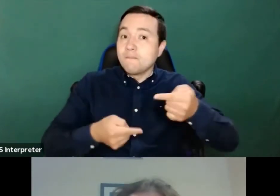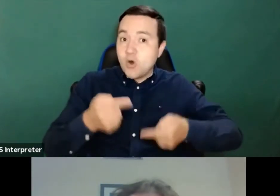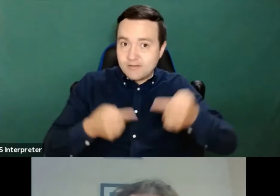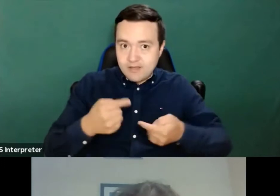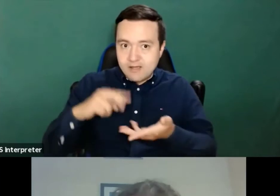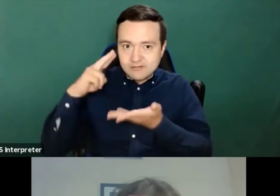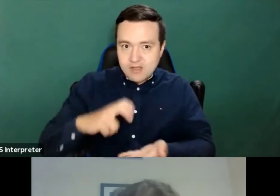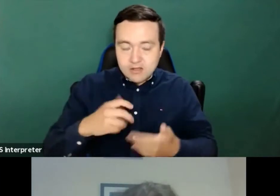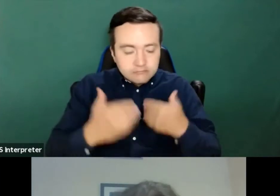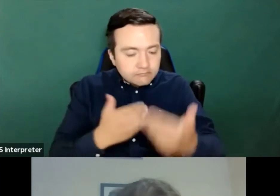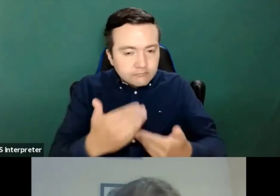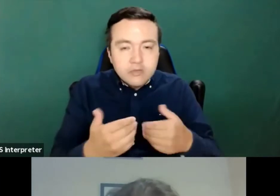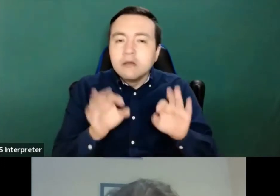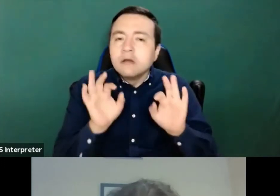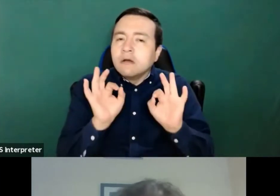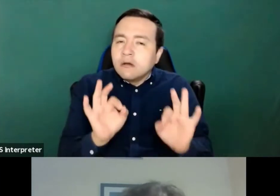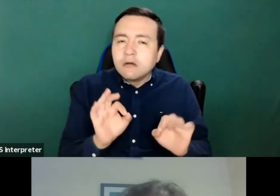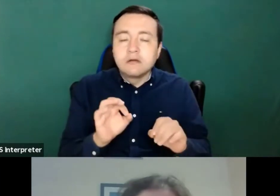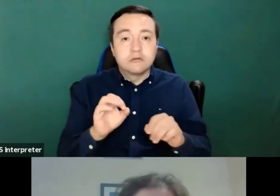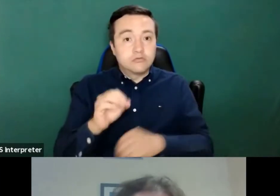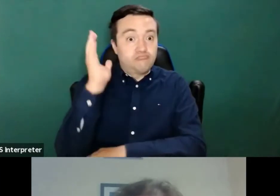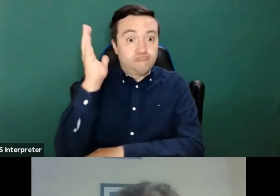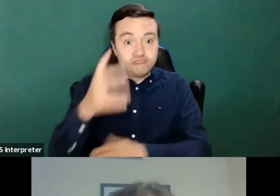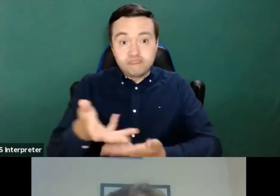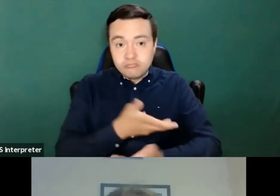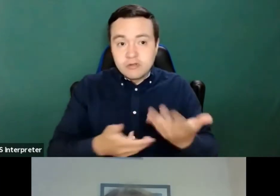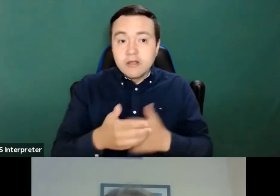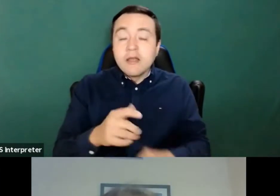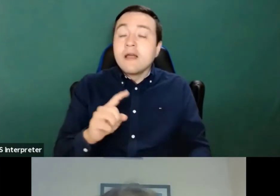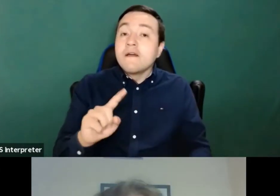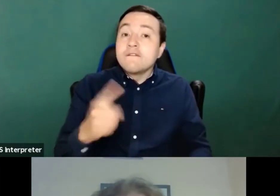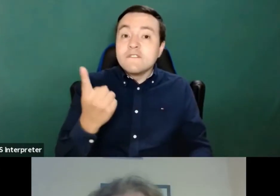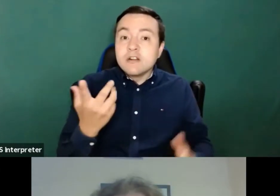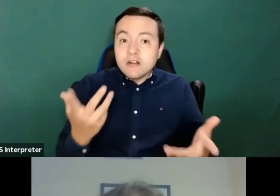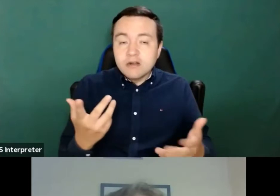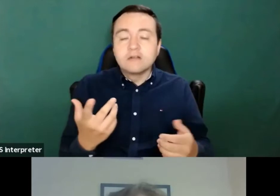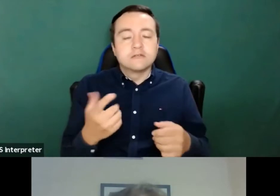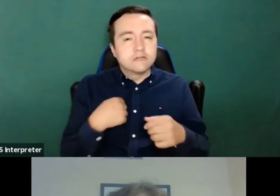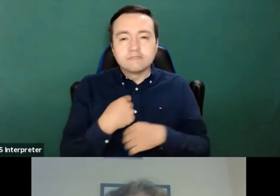what I chose to play in first place, and to be able and be curious enough, regardless